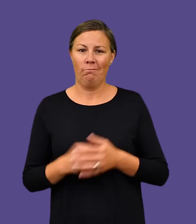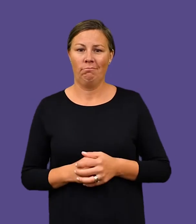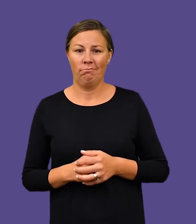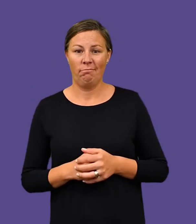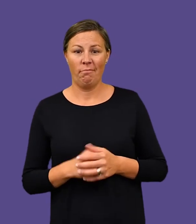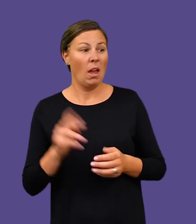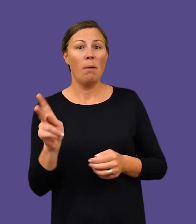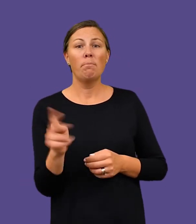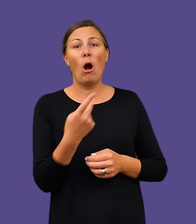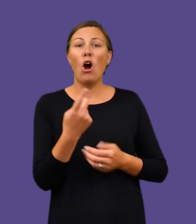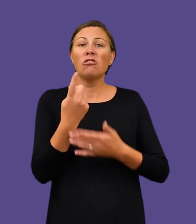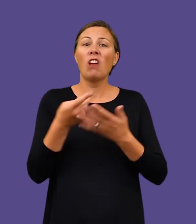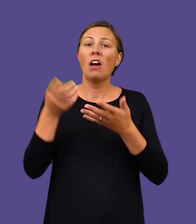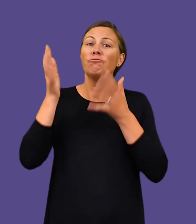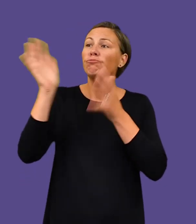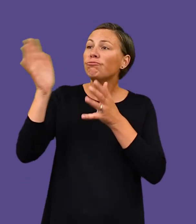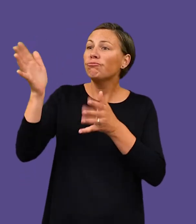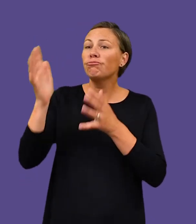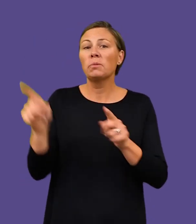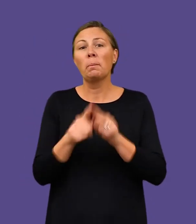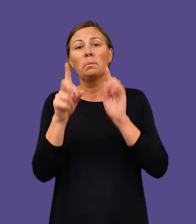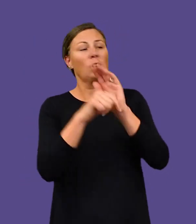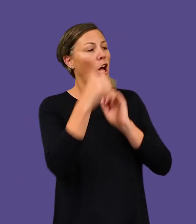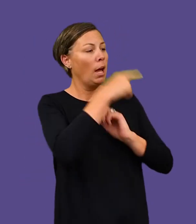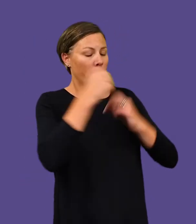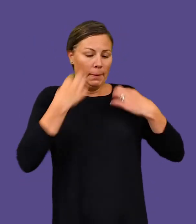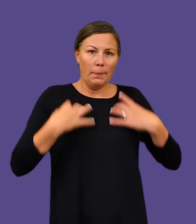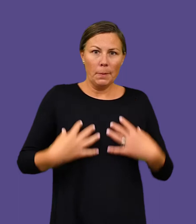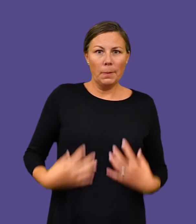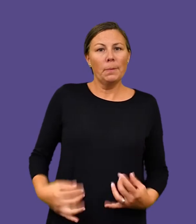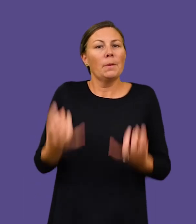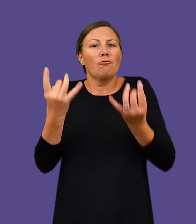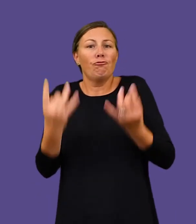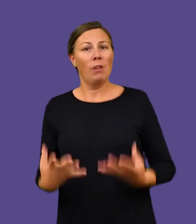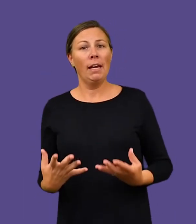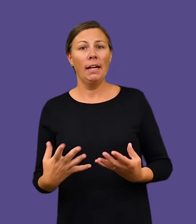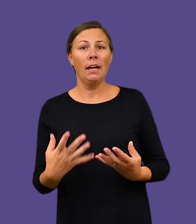We were just hanging out and chatting while she was getting ready.